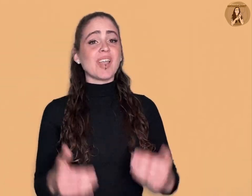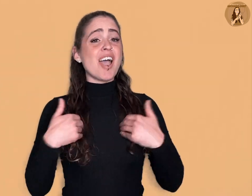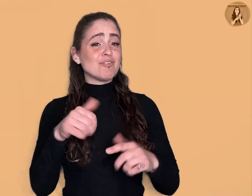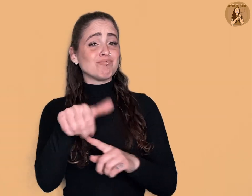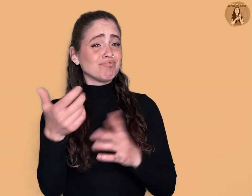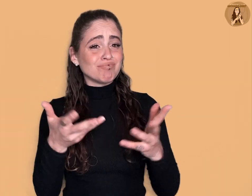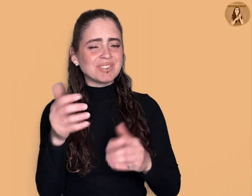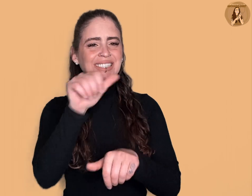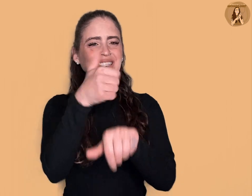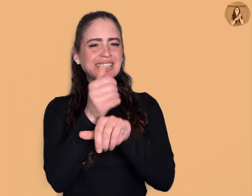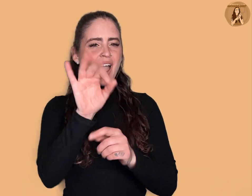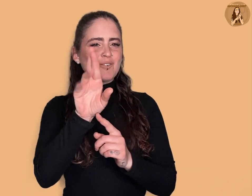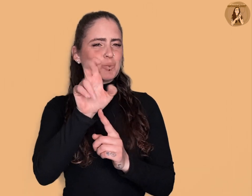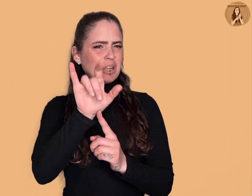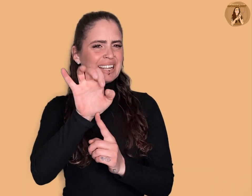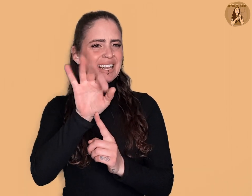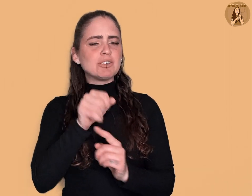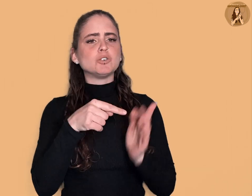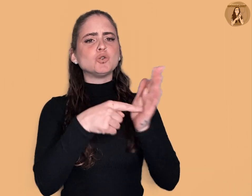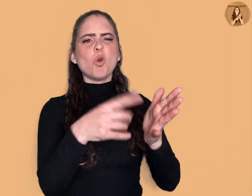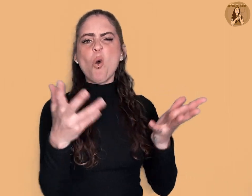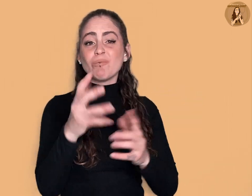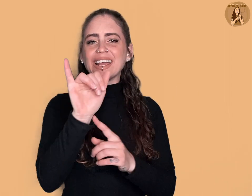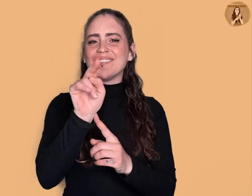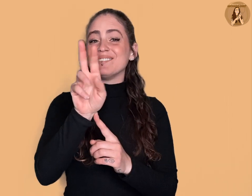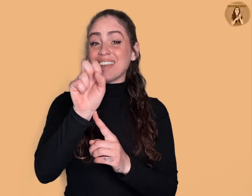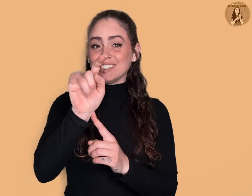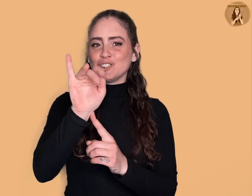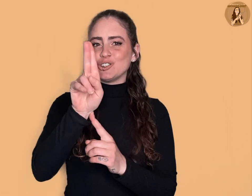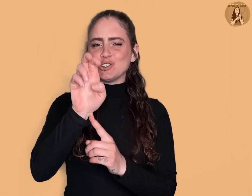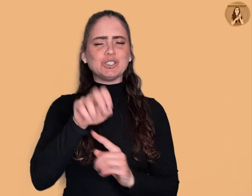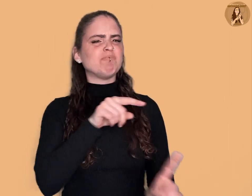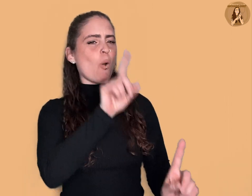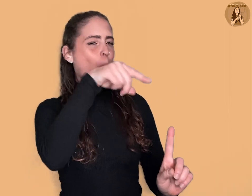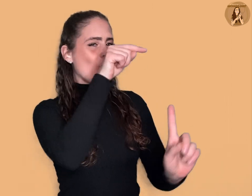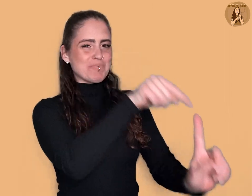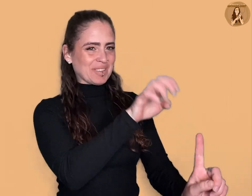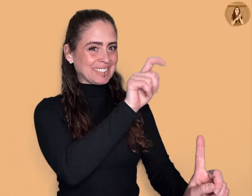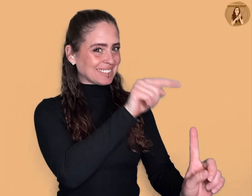The set of reliefs showing investiture only occurs on the ET.